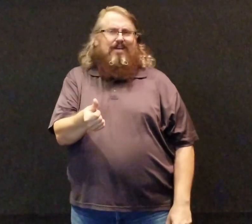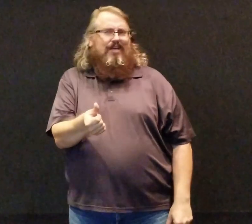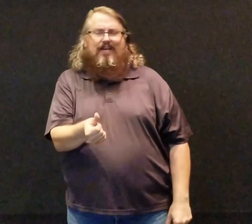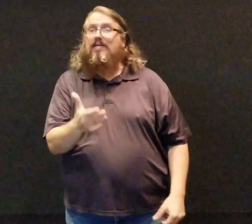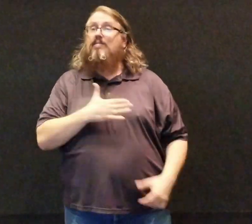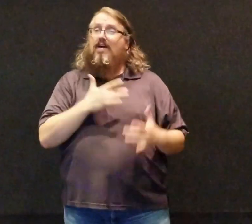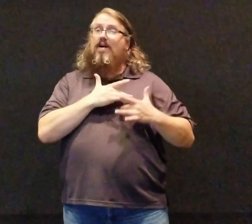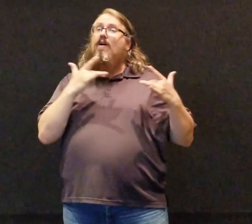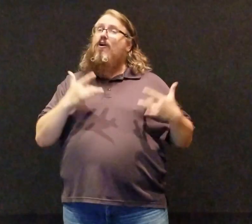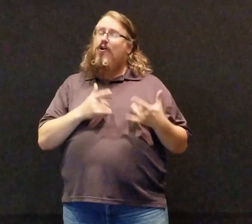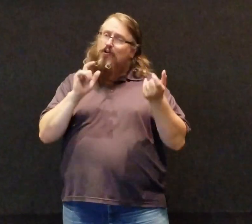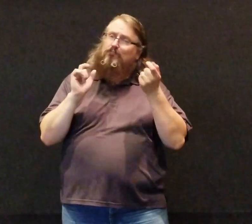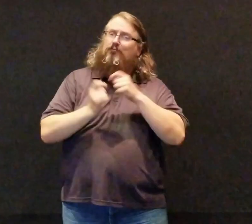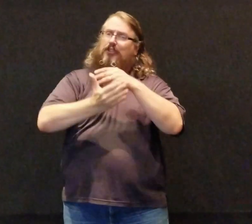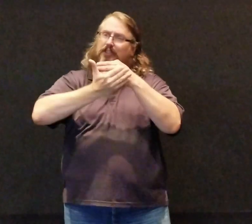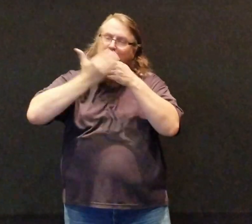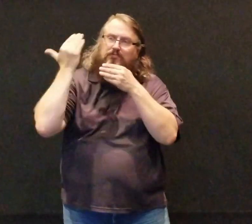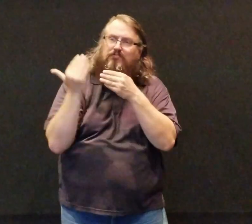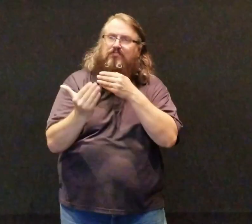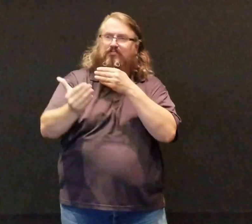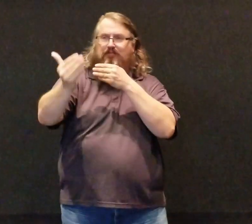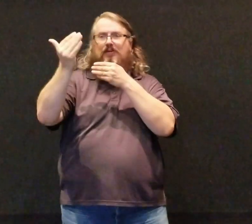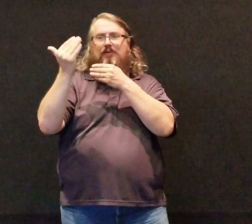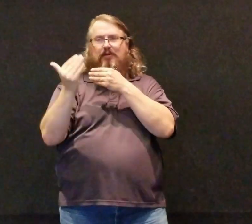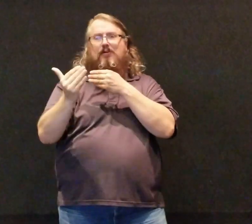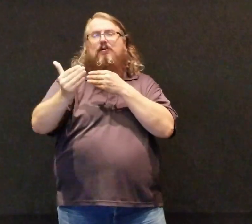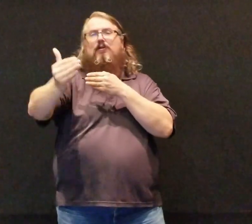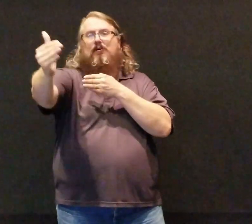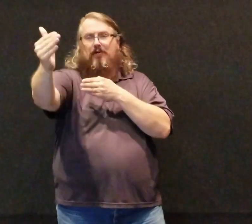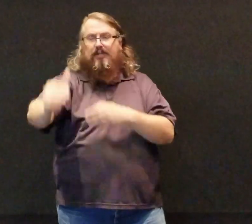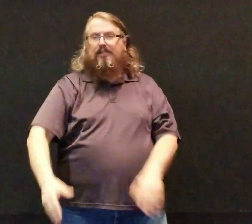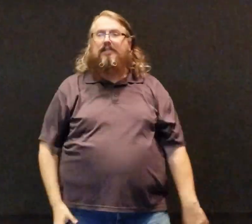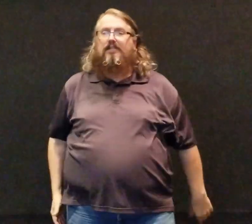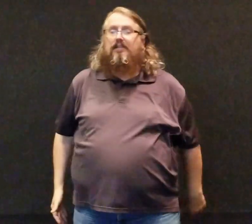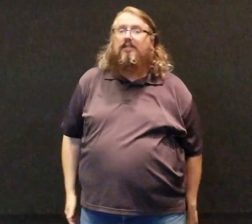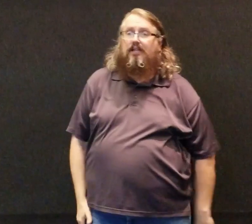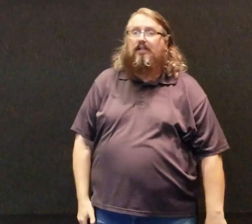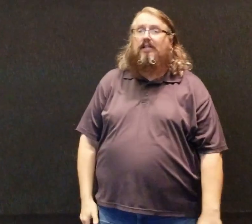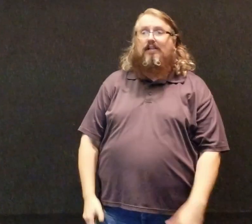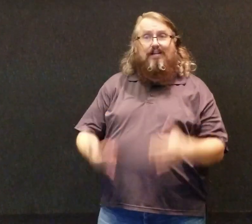This beating heart forever changed